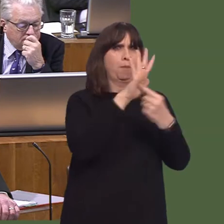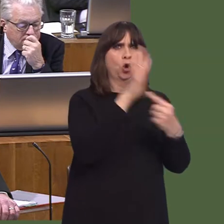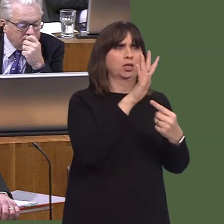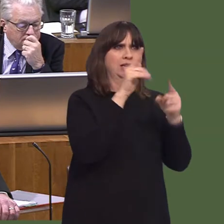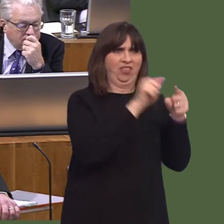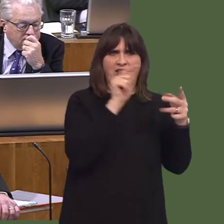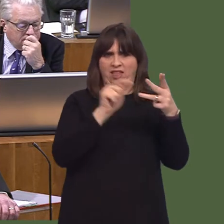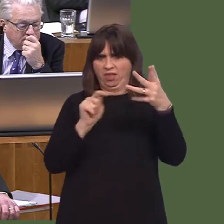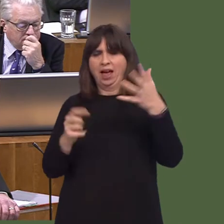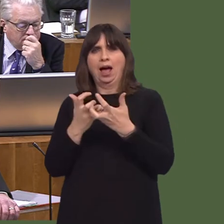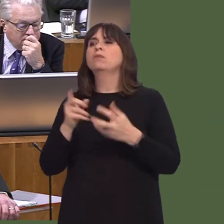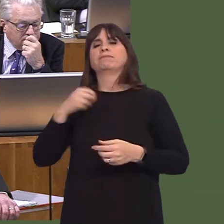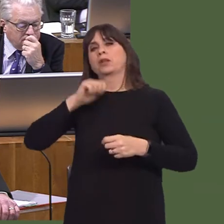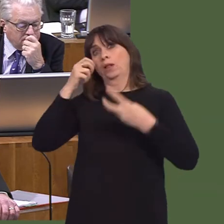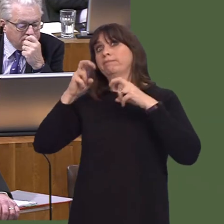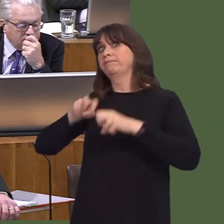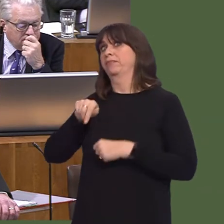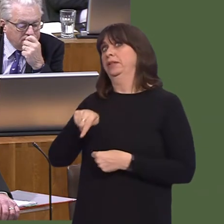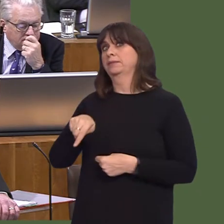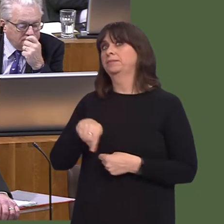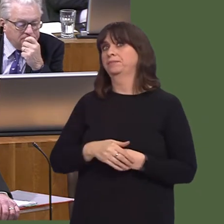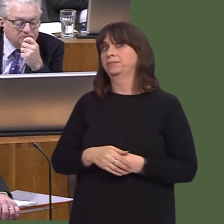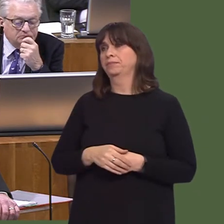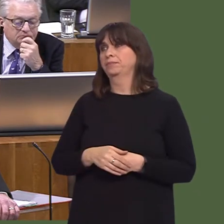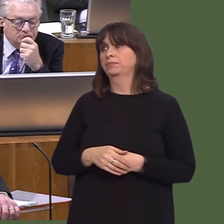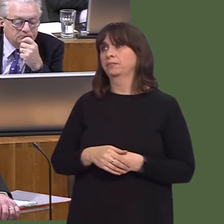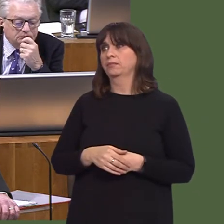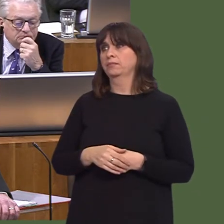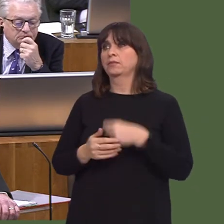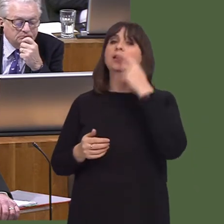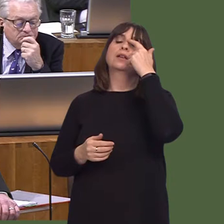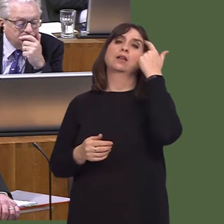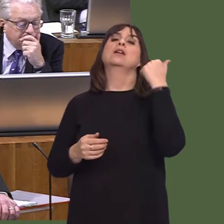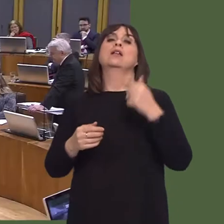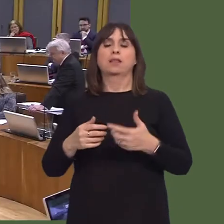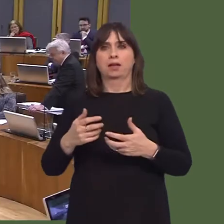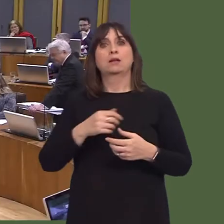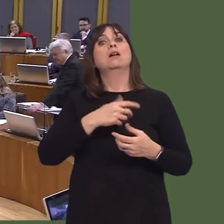but you weren't aware, that's very frustrating indeed. Carwyn Jones AM: It has not been adequate.